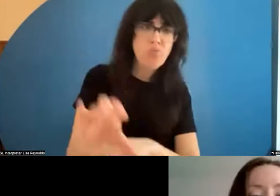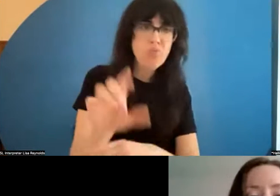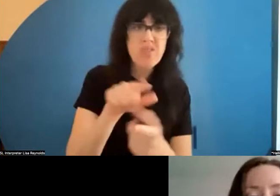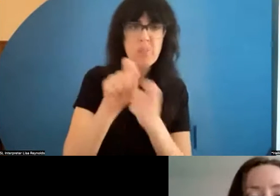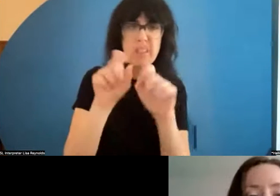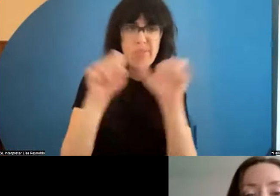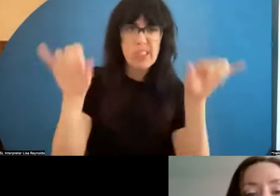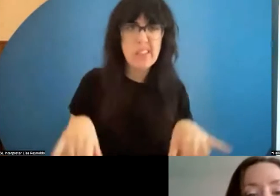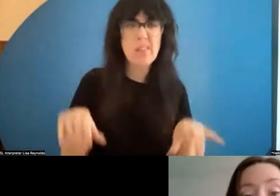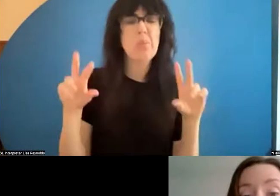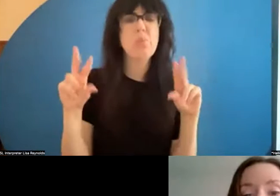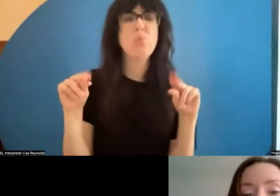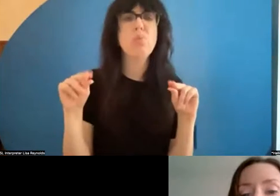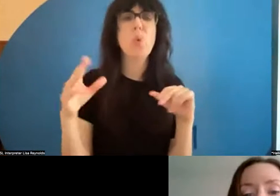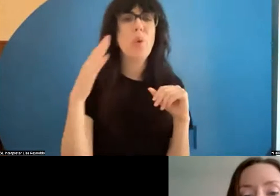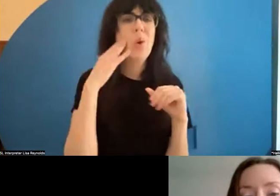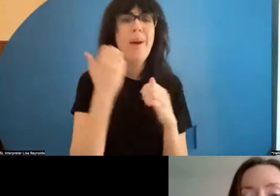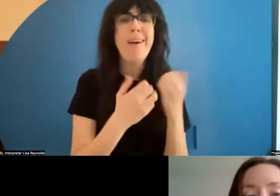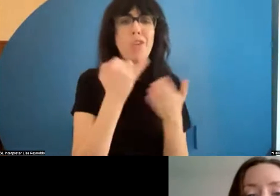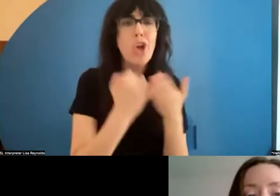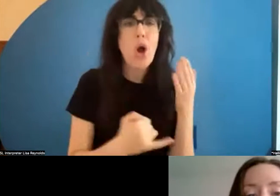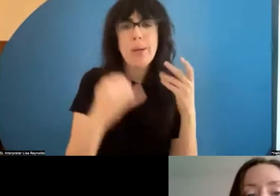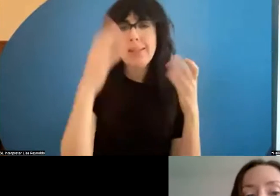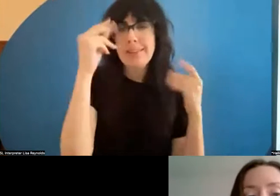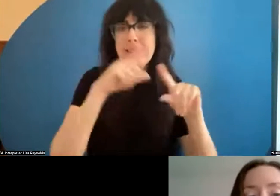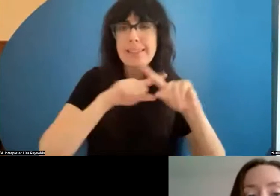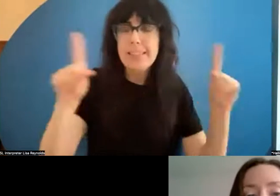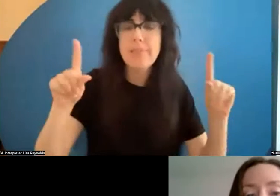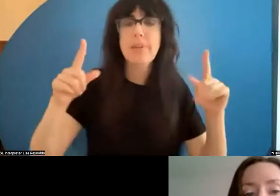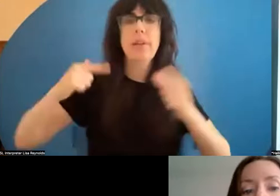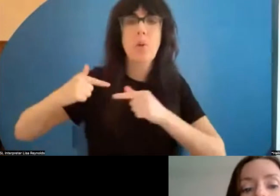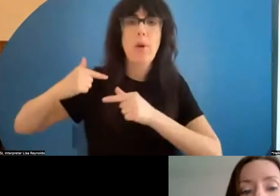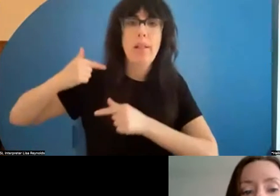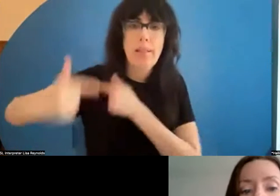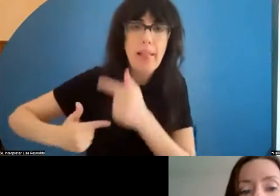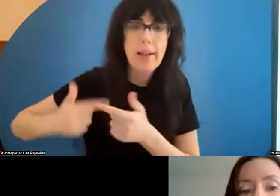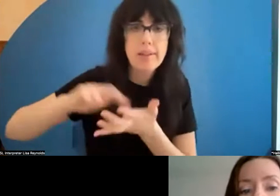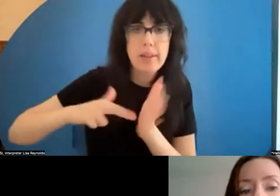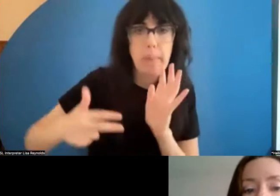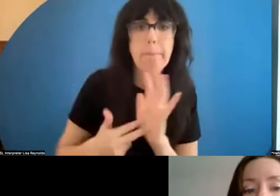artist thinks differently about what legacy means and about how they want their practice to be preserved, and